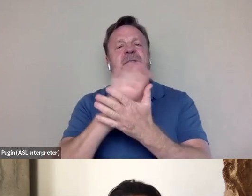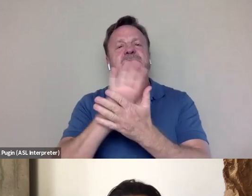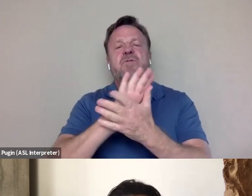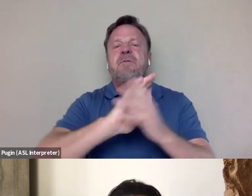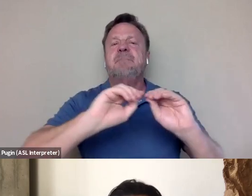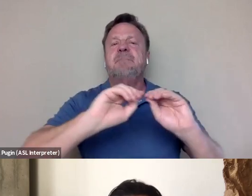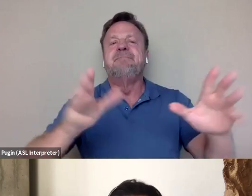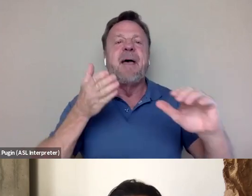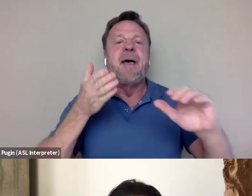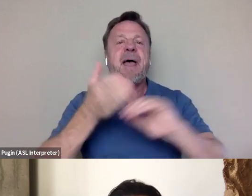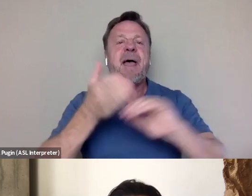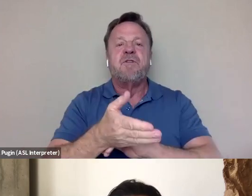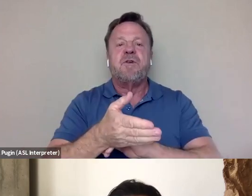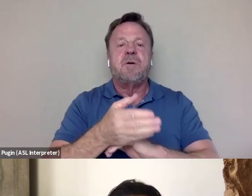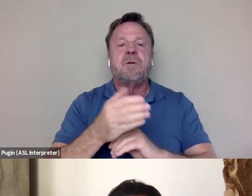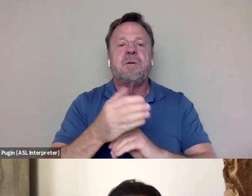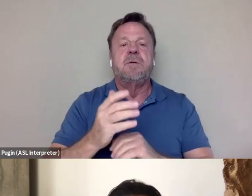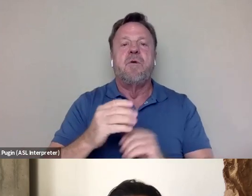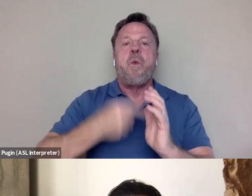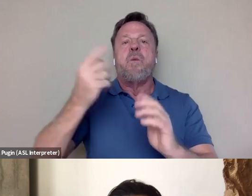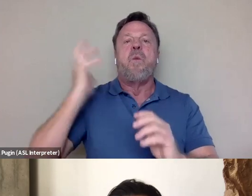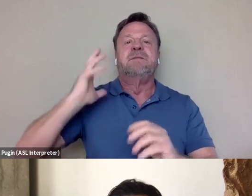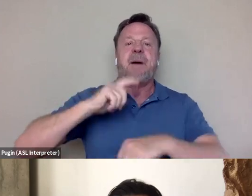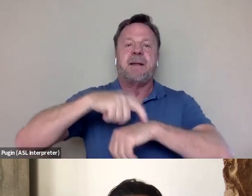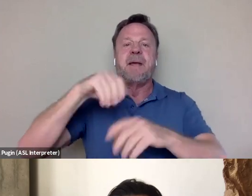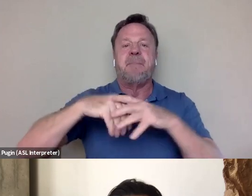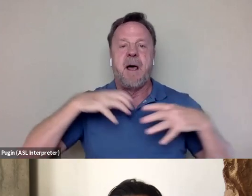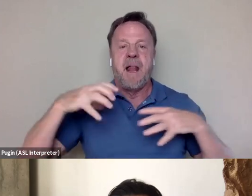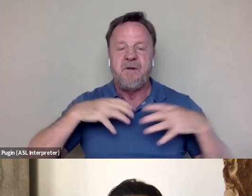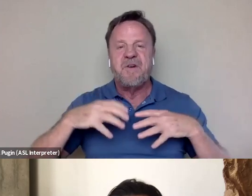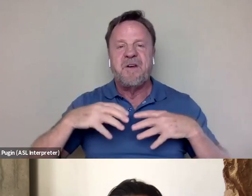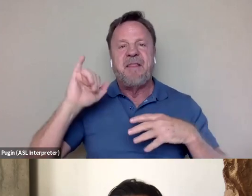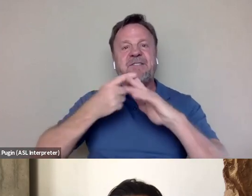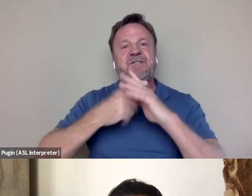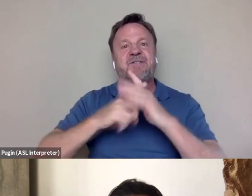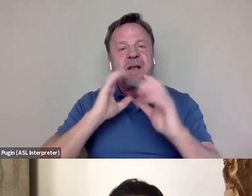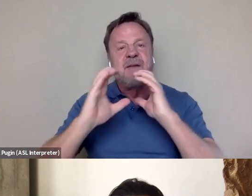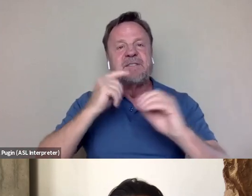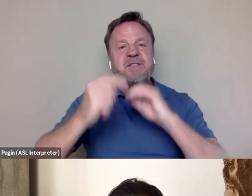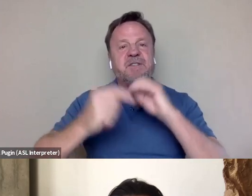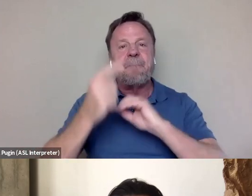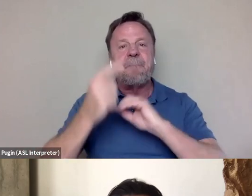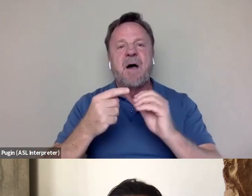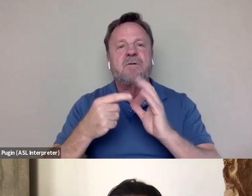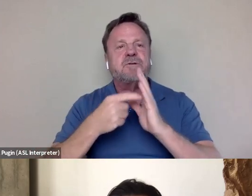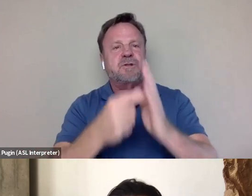after "Once Upon a Time in Hollywood" stirred up conversations about, you know, the depiction of Bruce Lee there.